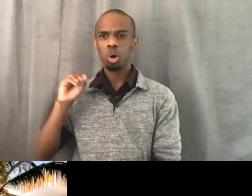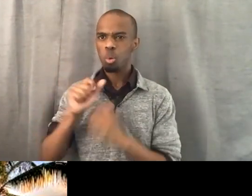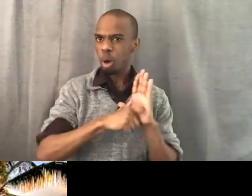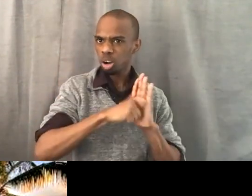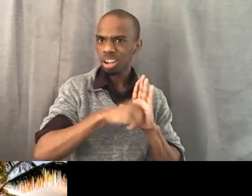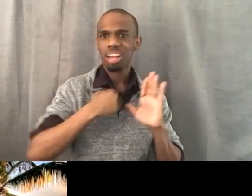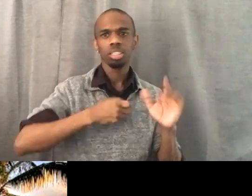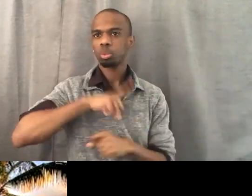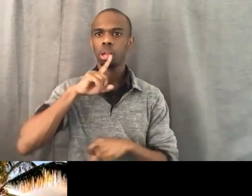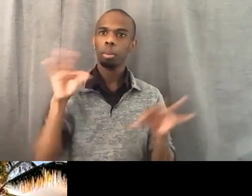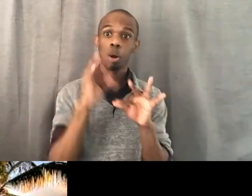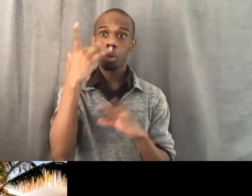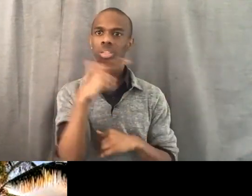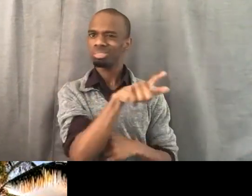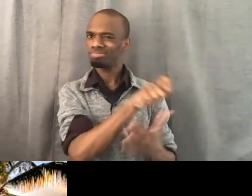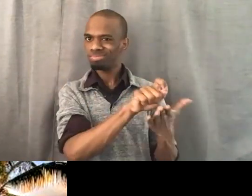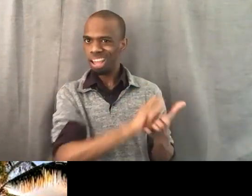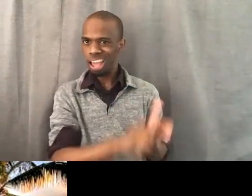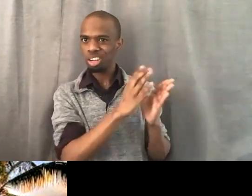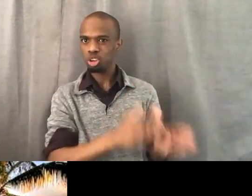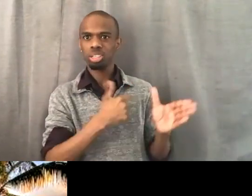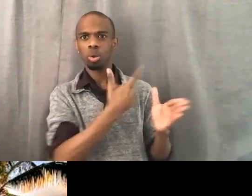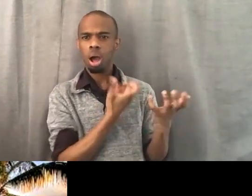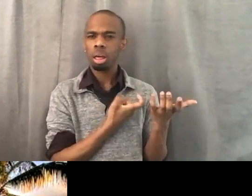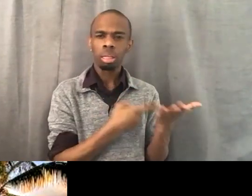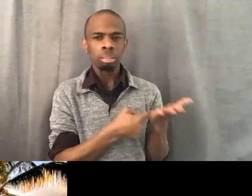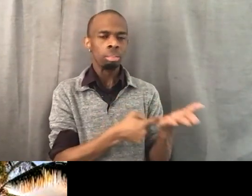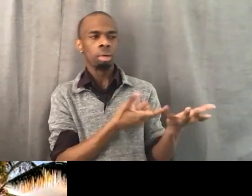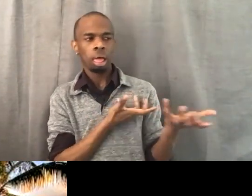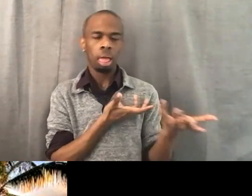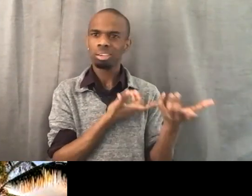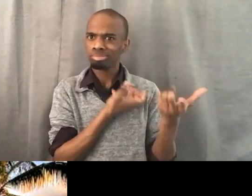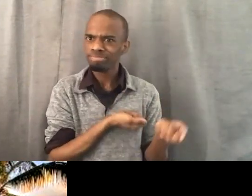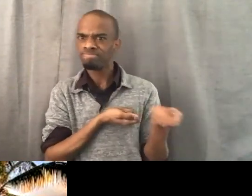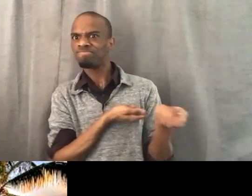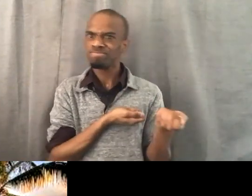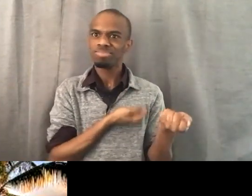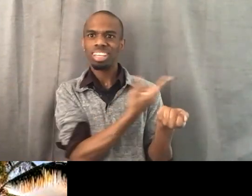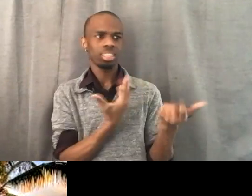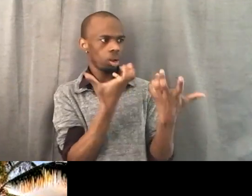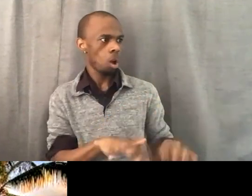They wanted to make Black. They didn't want to capitalize the B in Black. And I got my stand. Yes, you have to capitalize B.